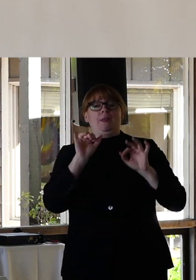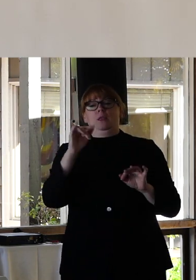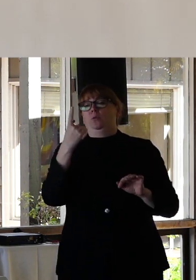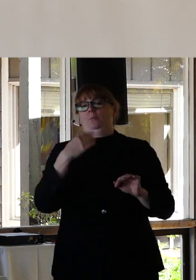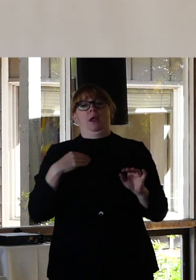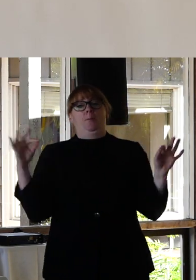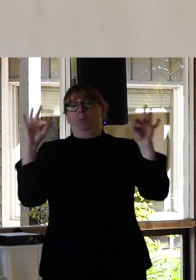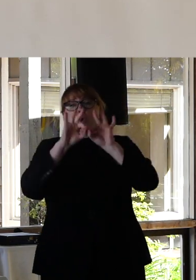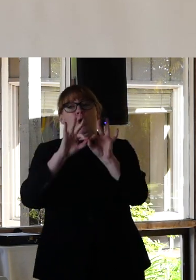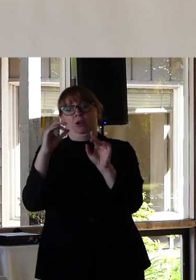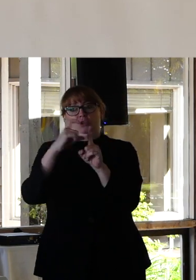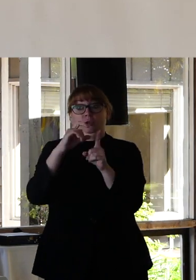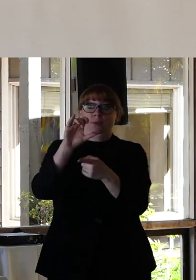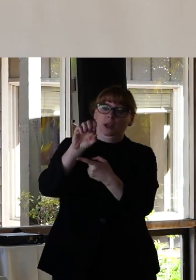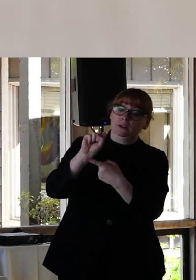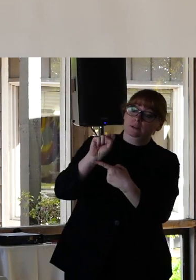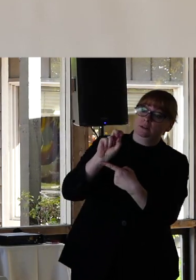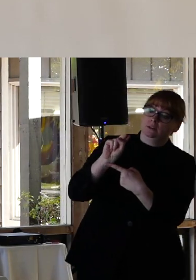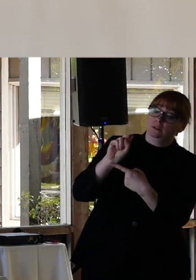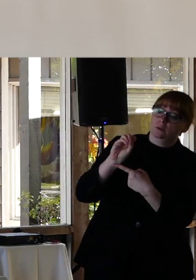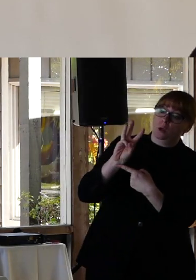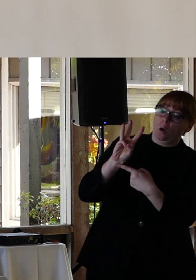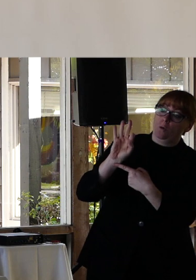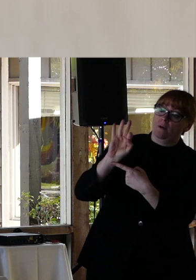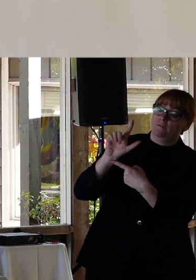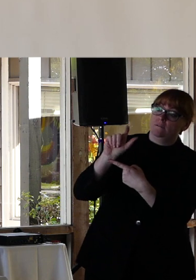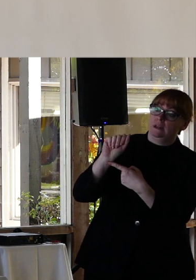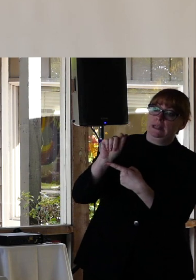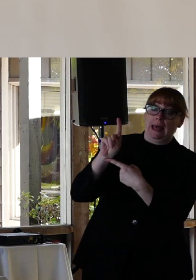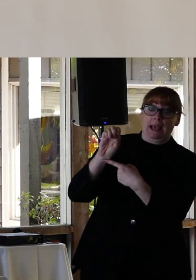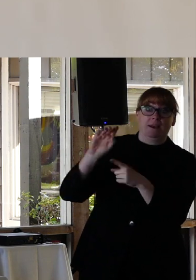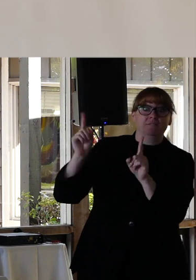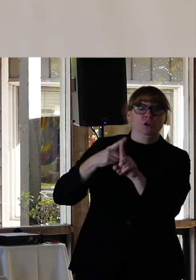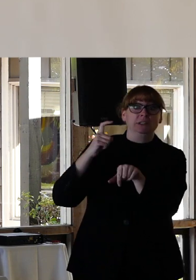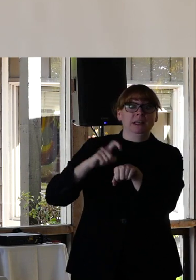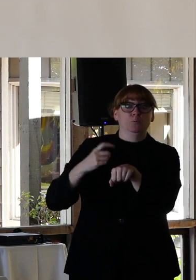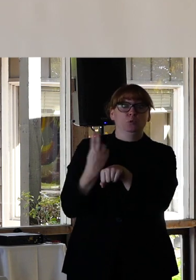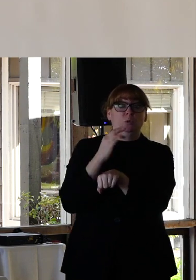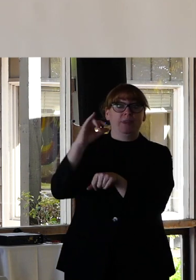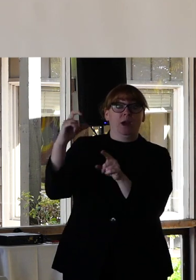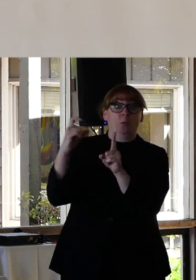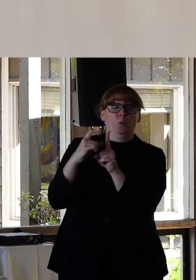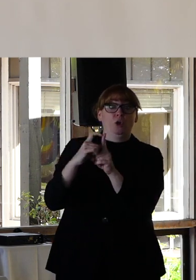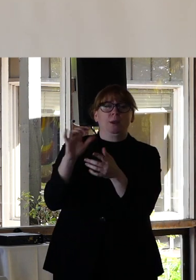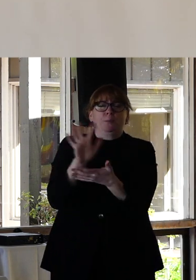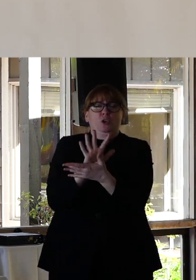part of this entire talk. The term Snowflake was first used in Fight Club right ?